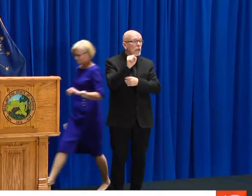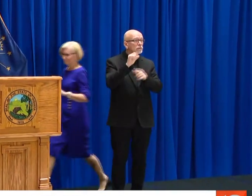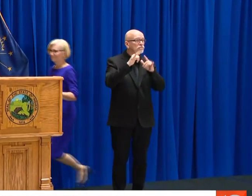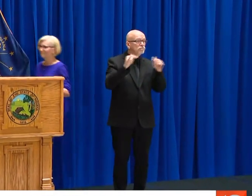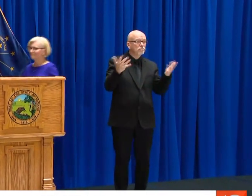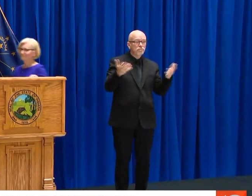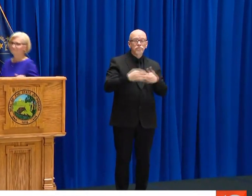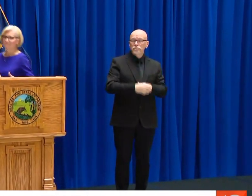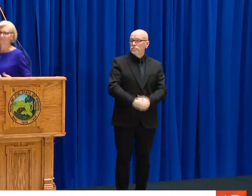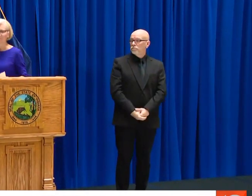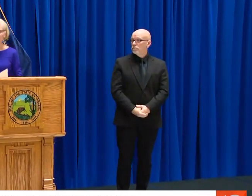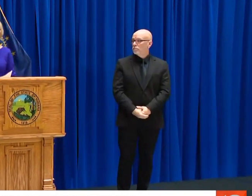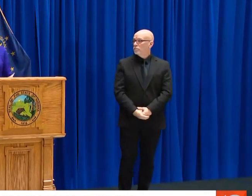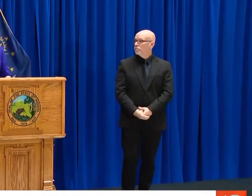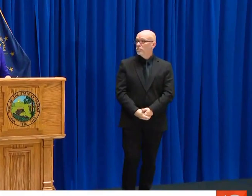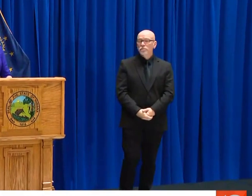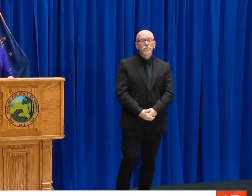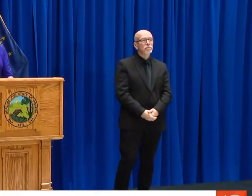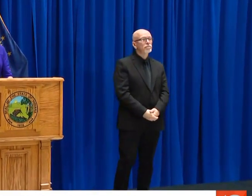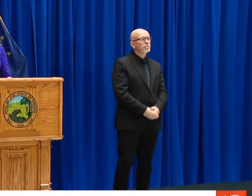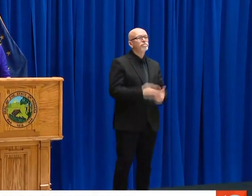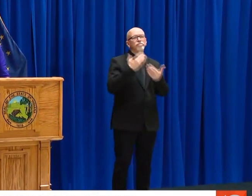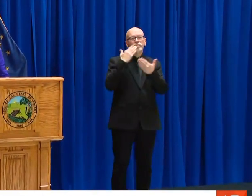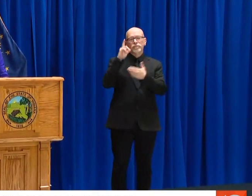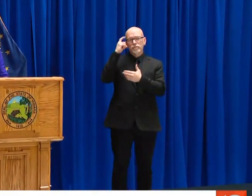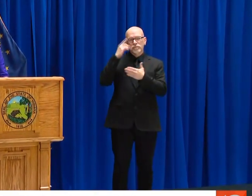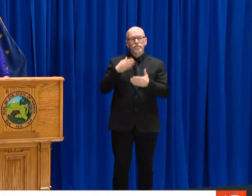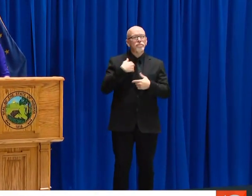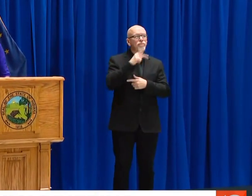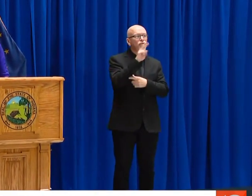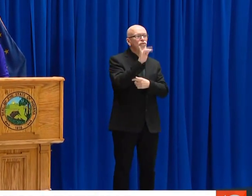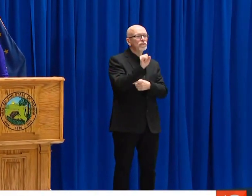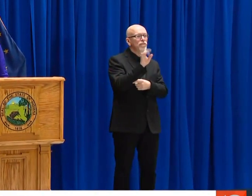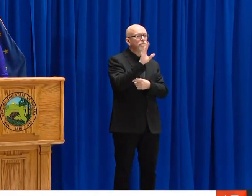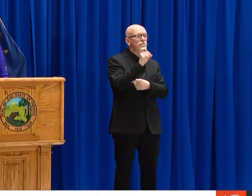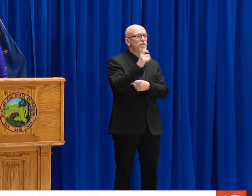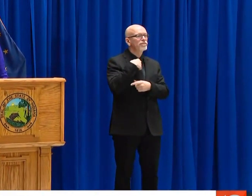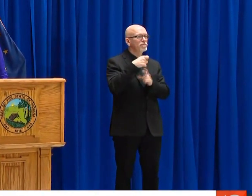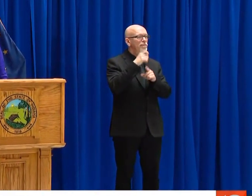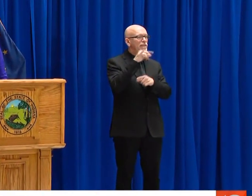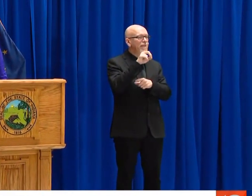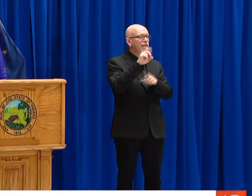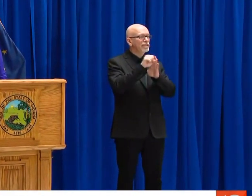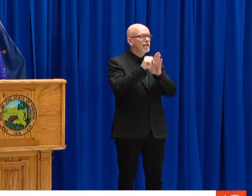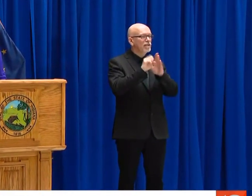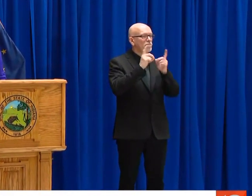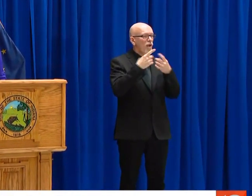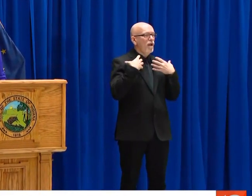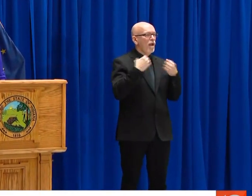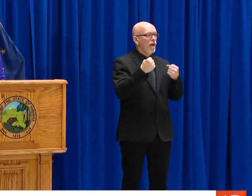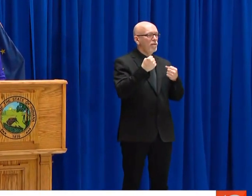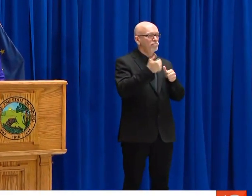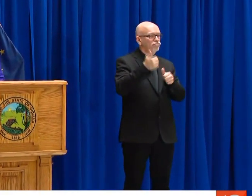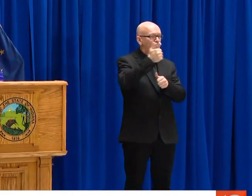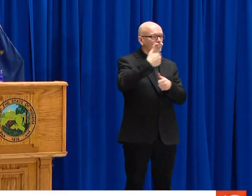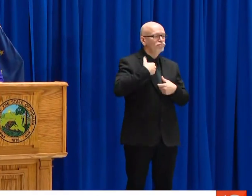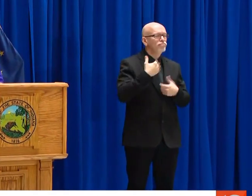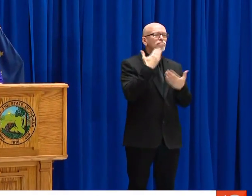DR. BOX, YOU WANT TO GIVE US A QUICK SYNOPSIS OF WHAT HAS OCCURRED OVER THE LAST 24 HOURING IN TERMS OF TESTING AND SUPPLIES, SET?